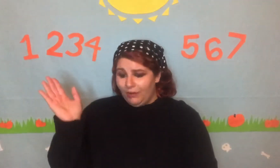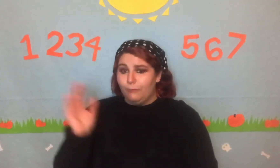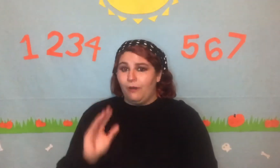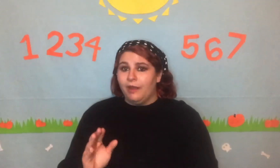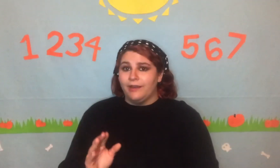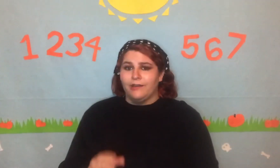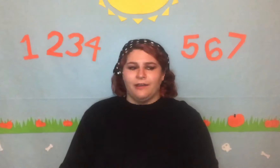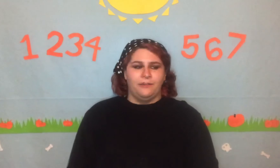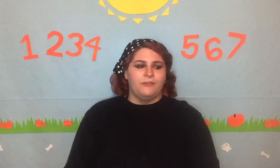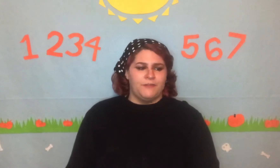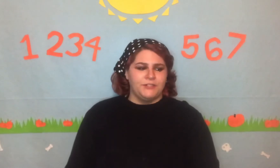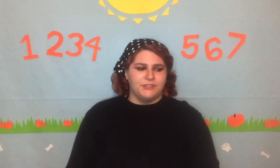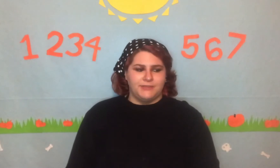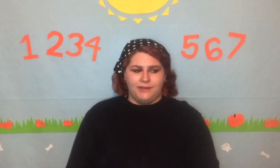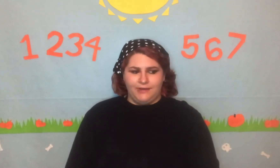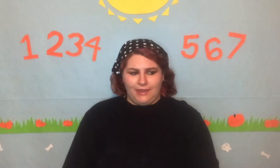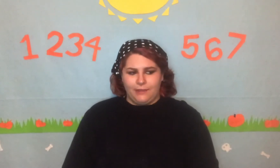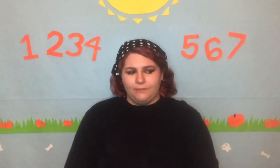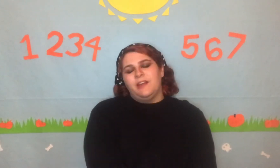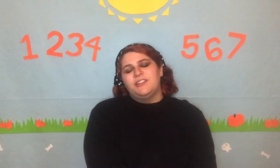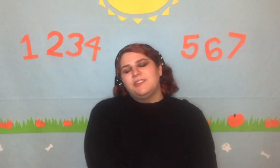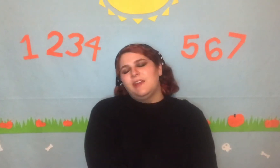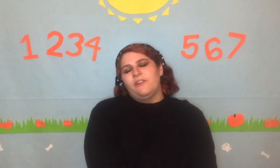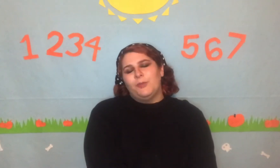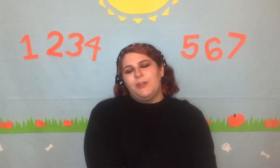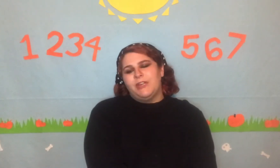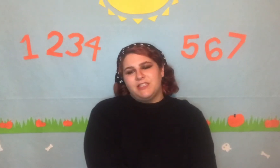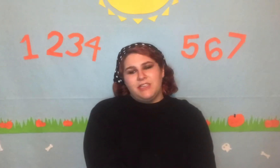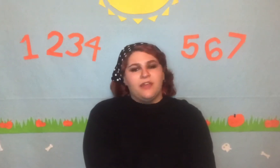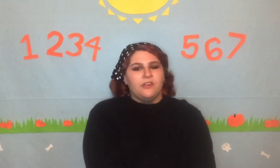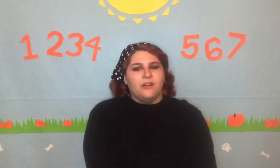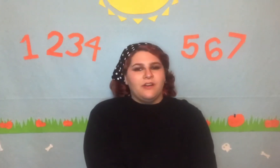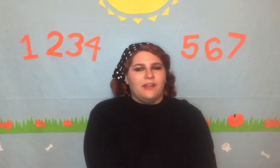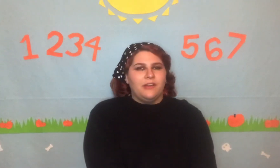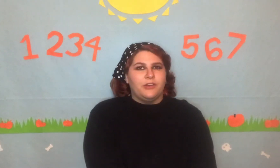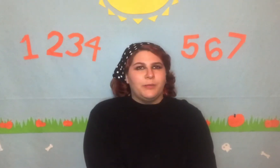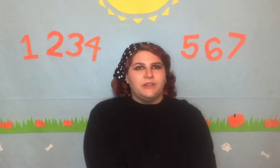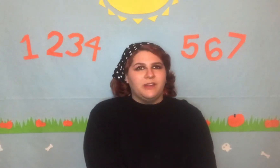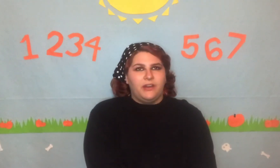one of Avengers: End Game. It's just like everyone getting together, and that could have been done